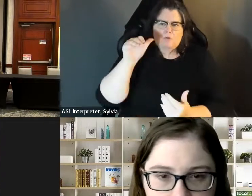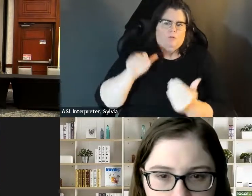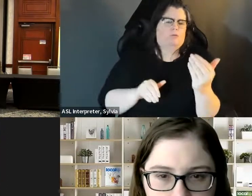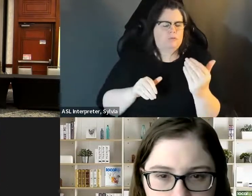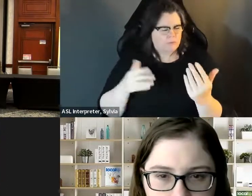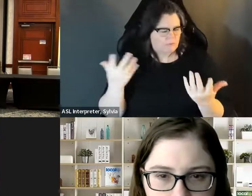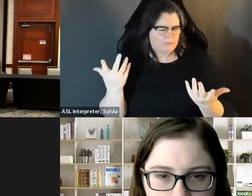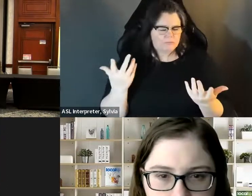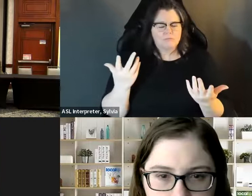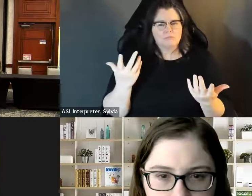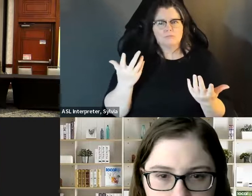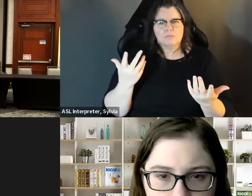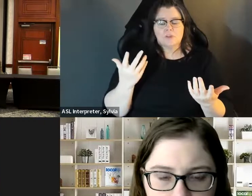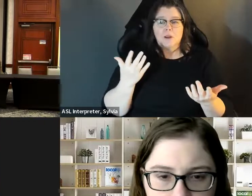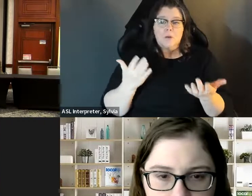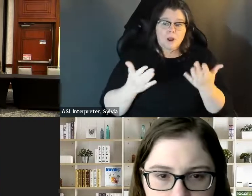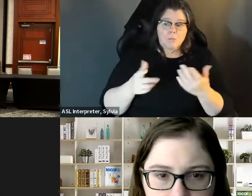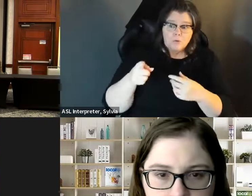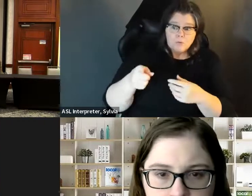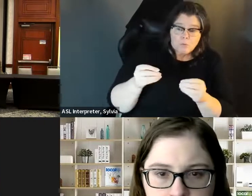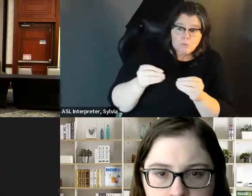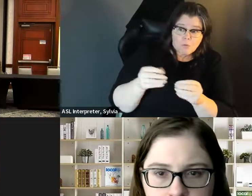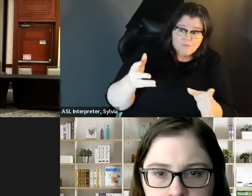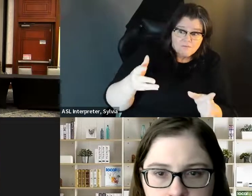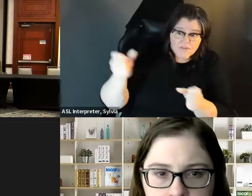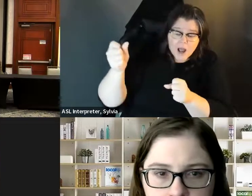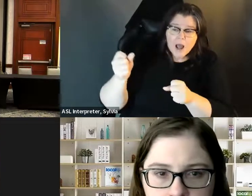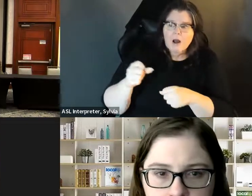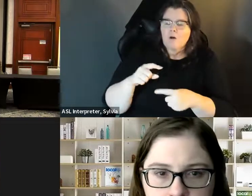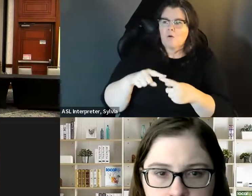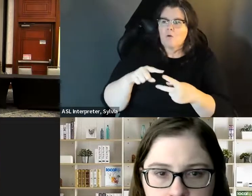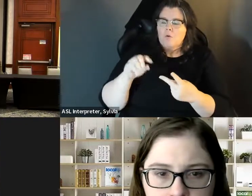We, every every candidate has their own opinion, or whatever it just, might take us longer, to go. look a little bit different for every person. Every